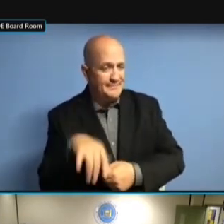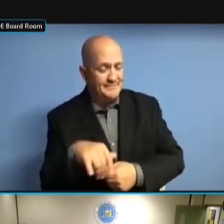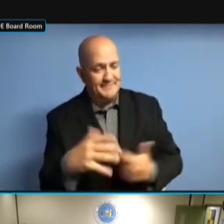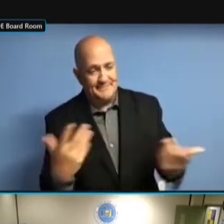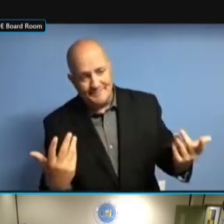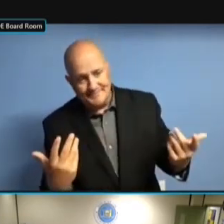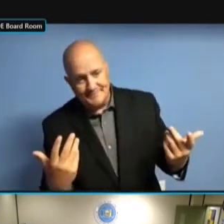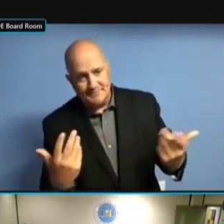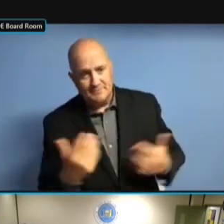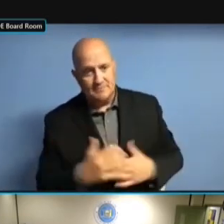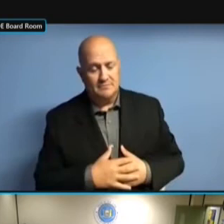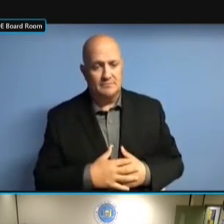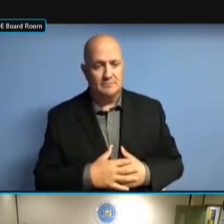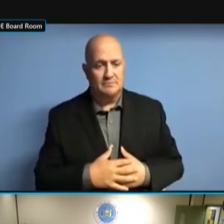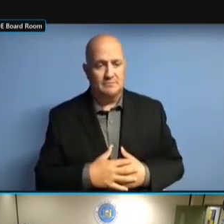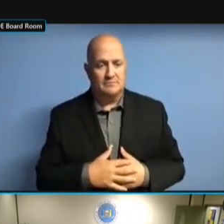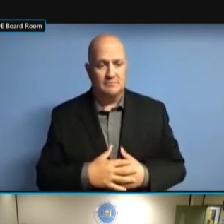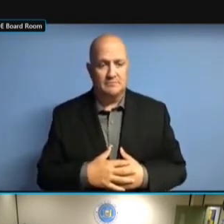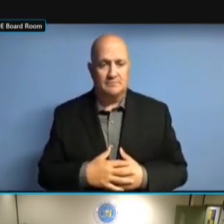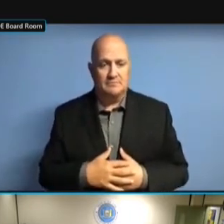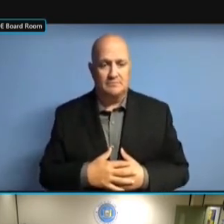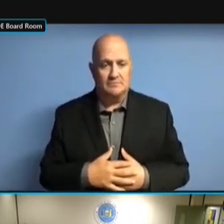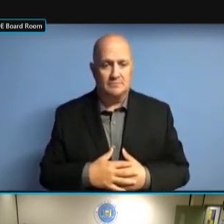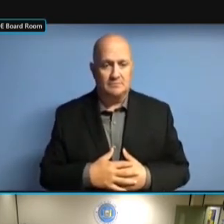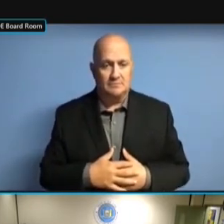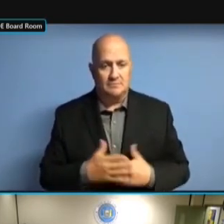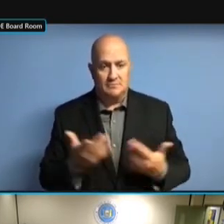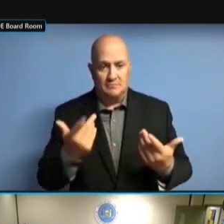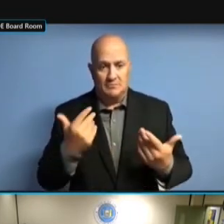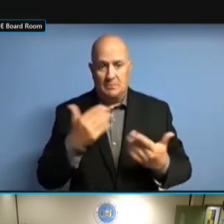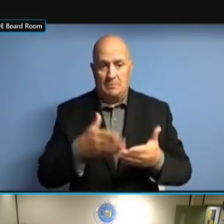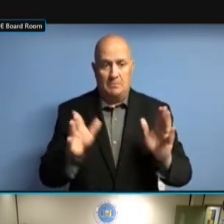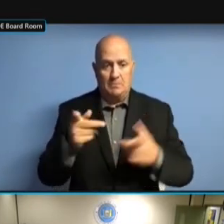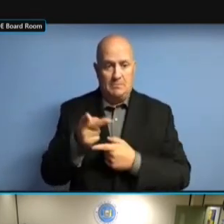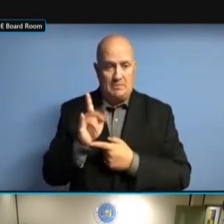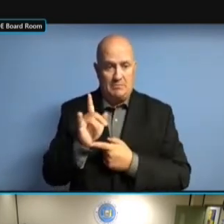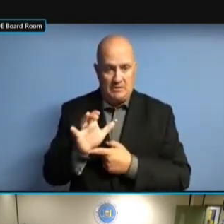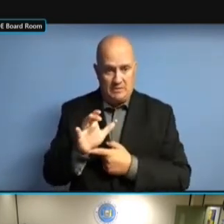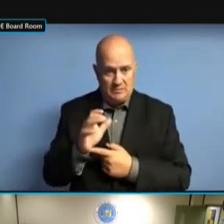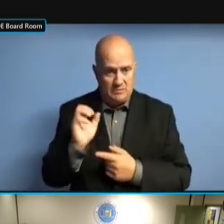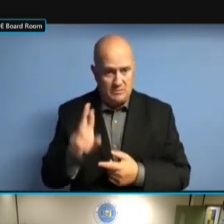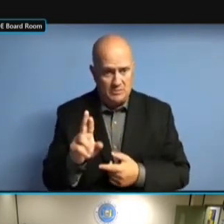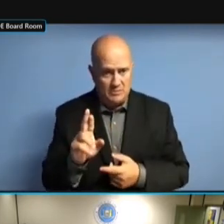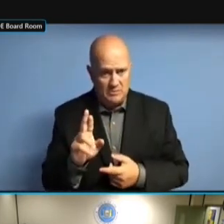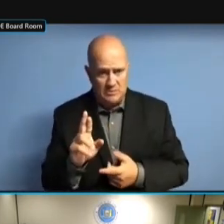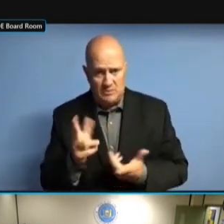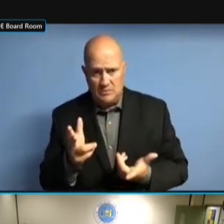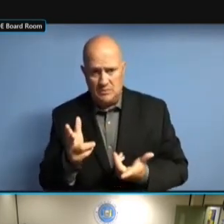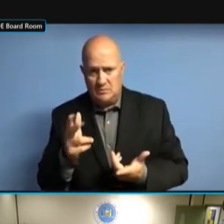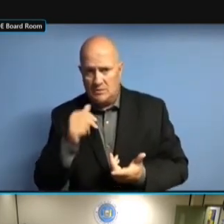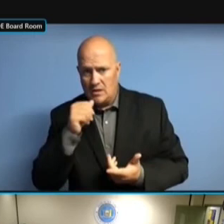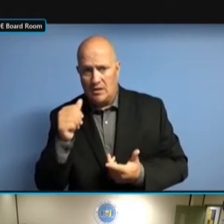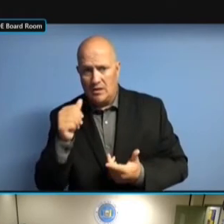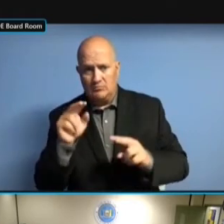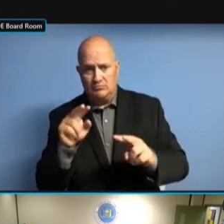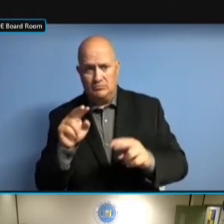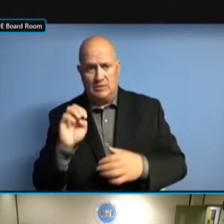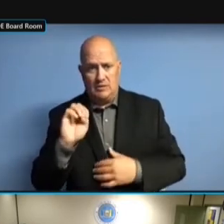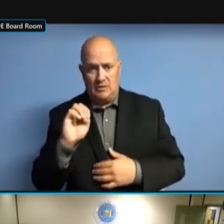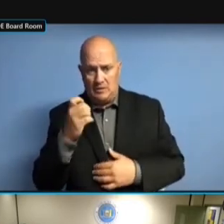THAT THE PUBLIC IS CONCERNED, WE'RE THAT THE PUBLIC IS CONCERNED, WE'RE NOT THAT THE PUBLIC IS CONCERNED, WE'RE NOT LOOKING THAT THE PUBLIC IS CONCERNED, WE'RE NOT LOOKING AT THAT THE PUBLIC IS CONCERNED, WE'RE NOT LOOKING AT XL WE'RE NOT LOOKING AT XL WE'RE NOT LOOKING AT XL CERTIFICATION WE'RE NOT LOOKING AT XL CERTIFICATION UNTIL WE'RE NOT LOOKING AT XL CERTIFICATION UNTIL SPRING WE'RE NOT LOOKING AT XL CERTIFICATION UNTIL SPRING OF CERTIFICATION UNTIL SPRING OF CERTIFICATION UNTIL SPRING OF '22 CERTIFICATION UNTIL SPRING OF '22 AT CERTIFICATION UNTIL SPRING OF '22 AT THE CERTIFICATION UNTIL SPRING OF '22 AT THE EARLIEST. '22 AT THE EARLIEST. '22 AT THE EARLIEST. >> '22 AT THE EARLIEST. >> AT '22 AT THE EARLIEST. >> AT THE '22 AT THE EARLIEST. >> AT THE VERY,